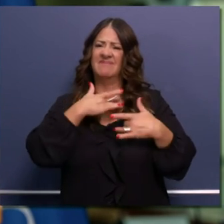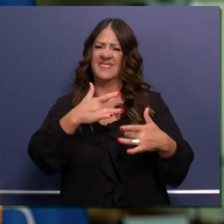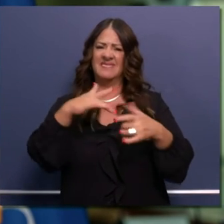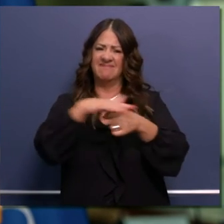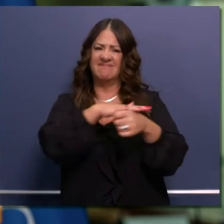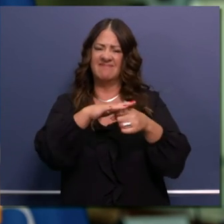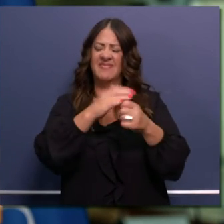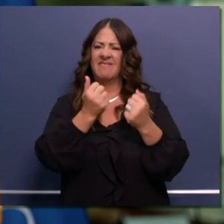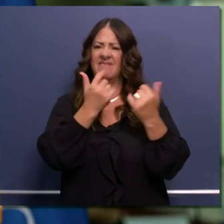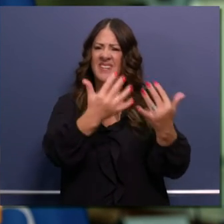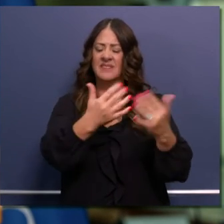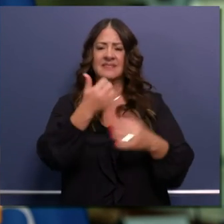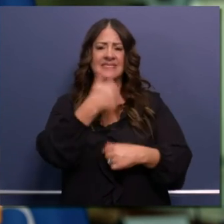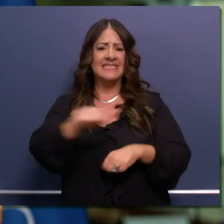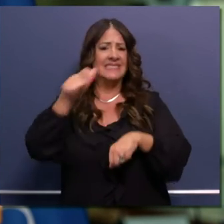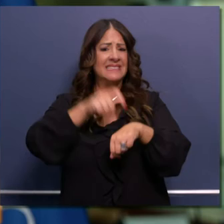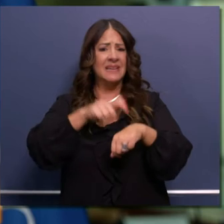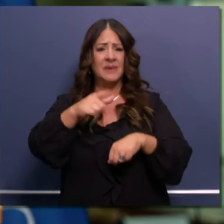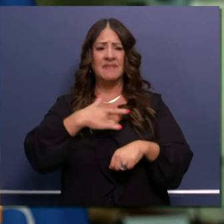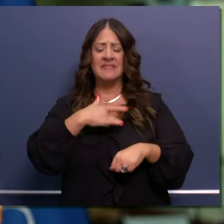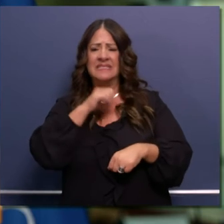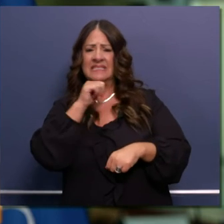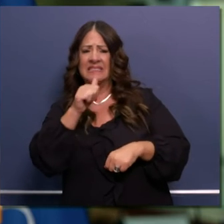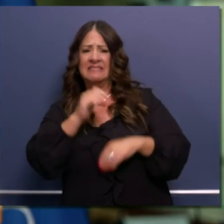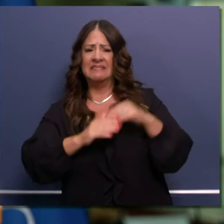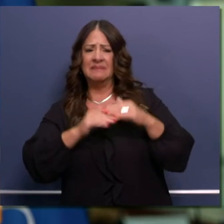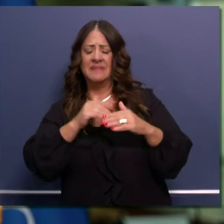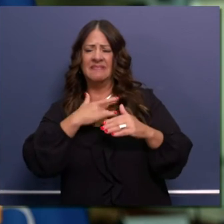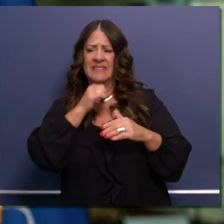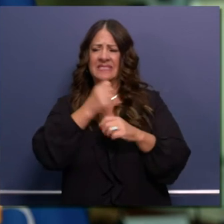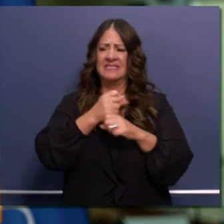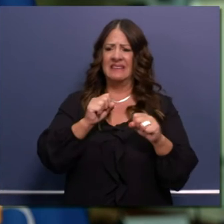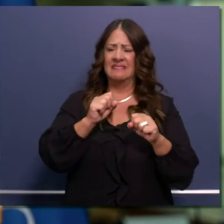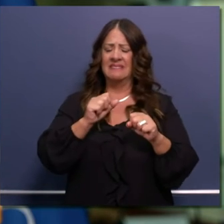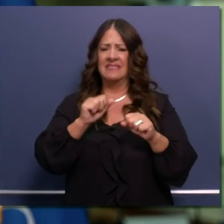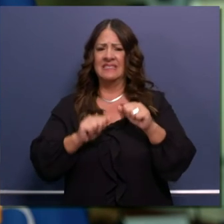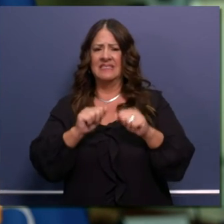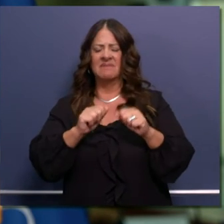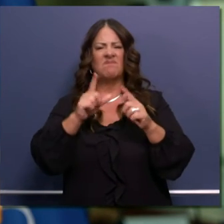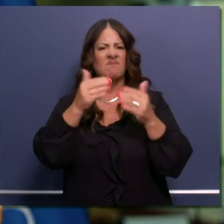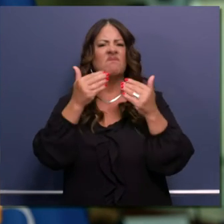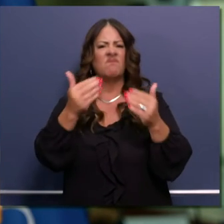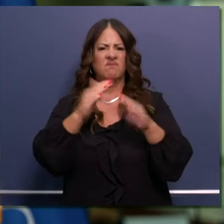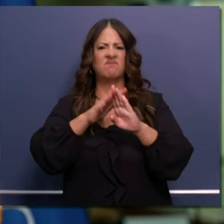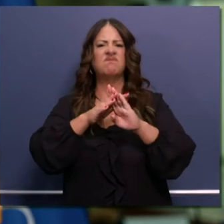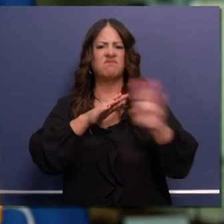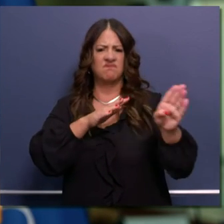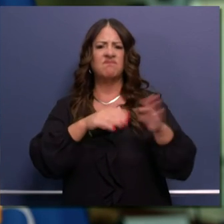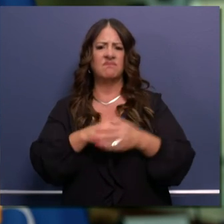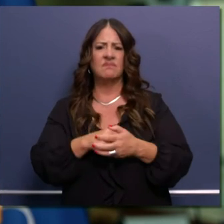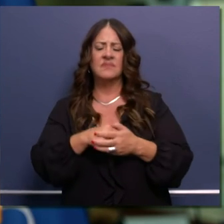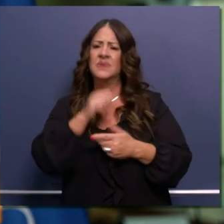and at any point, you feel uncomfortable or unsafe evacuate immediately. Don't wait for